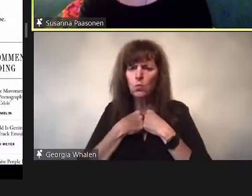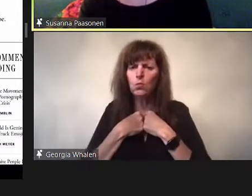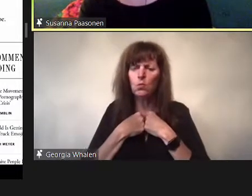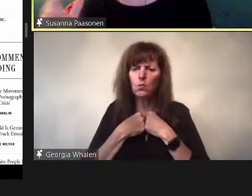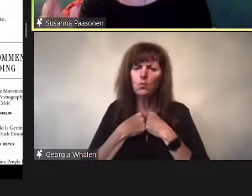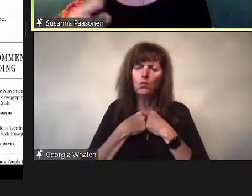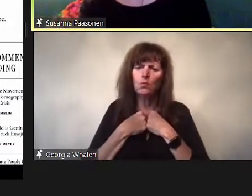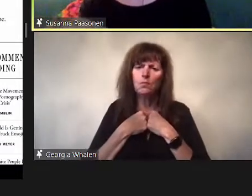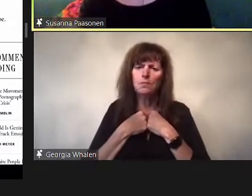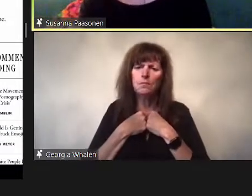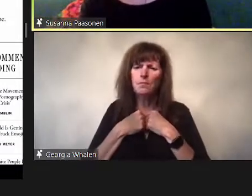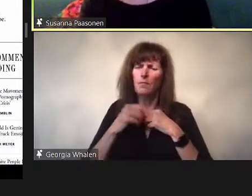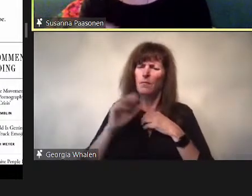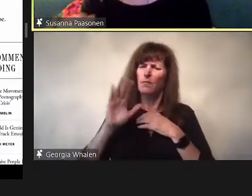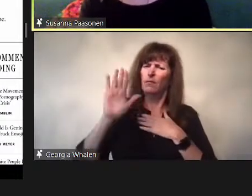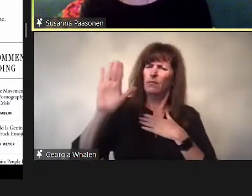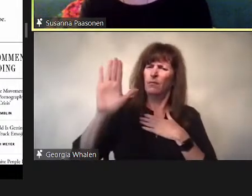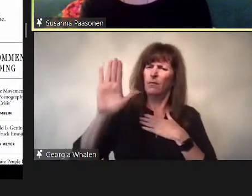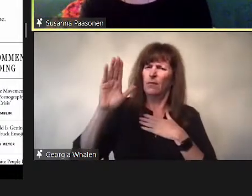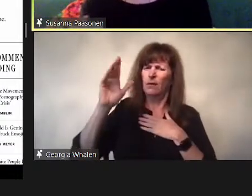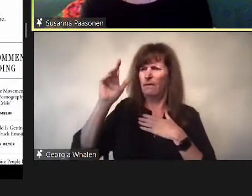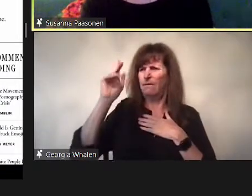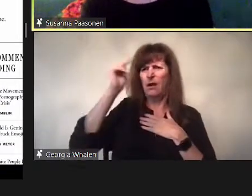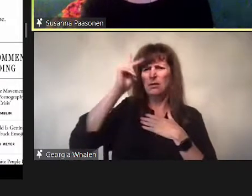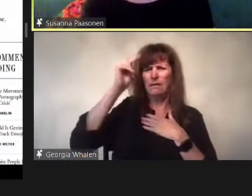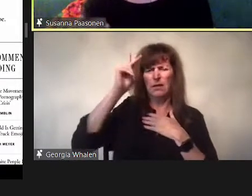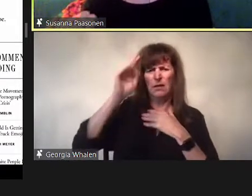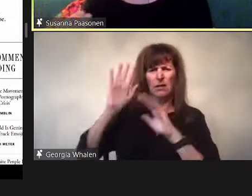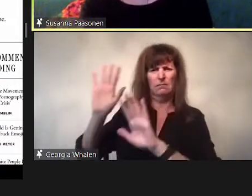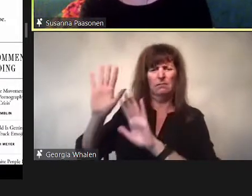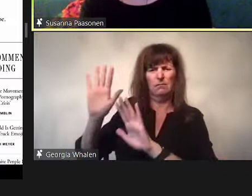that sexual right should be considered equally fundamental,